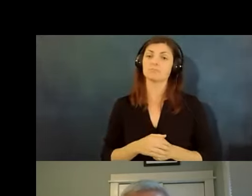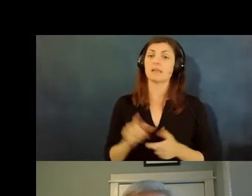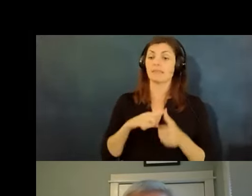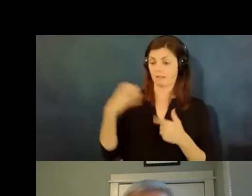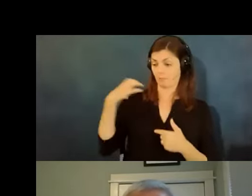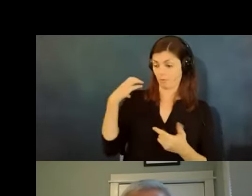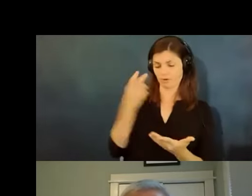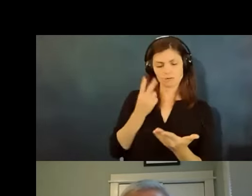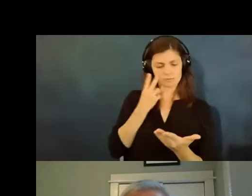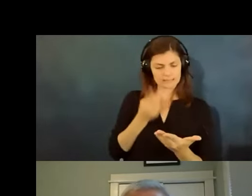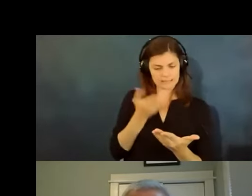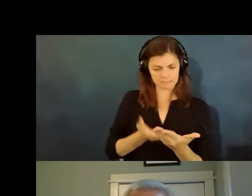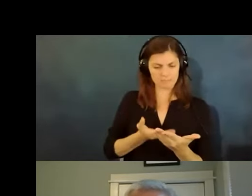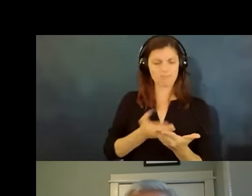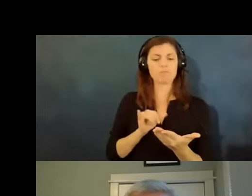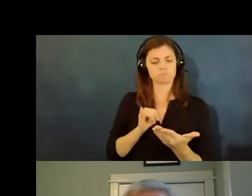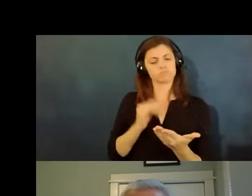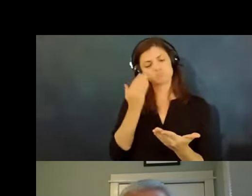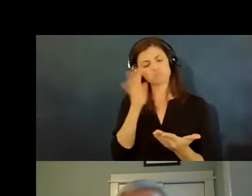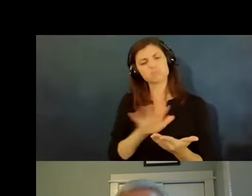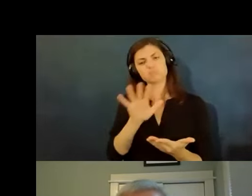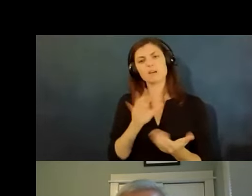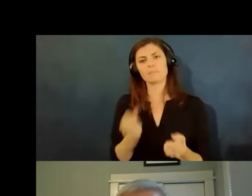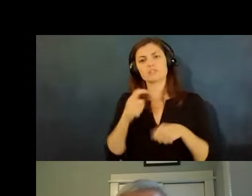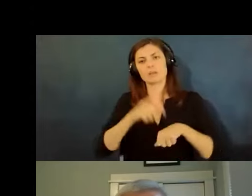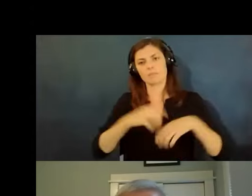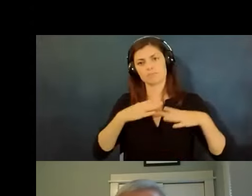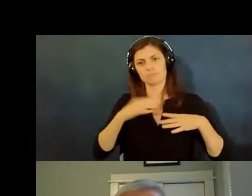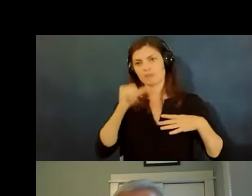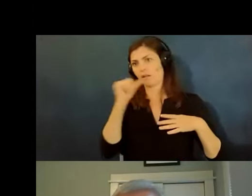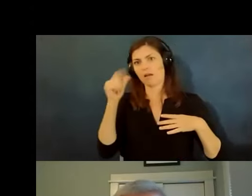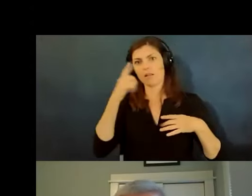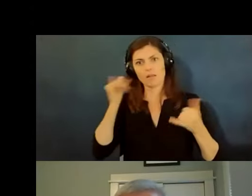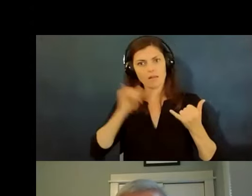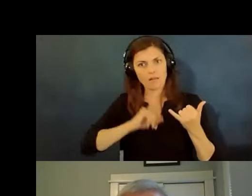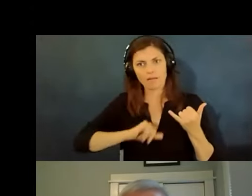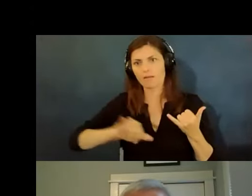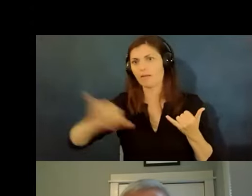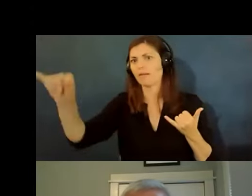roughly how long it is and that this is not indefinite this is not like permanent who